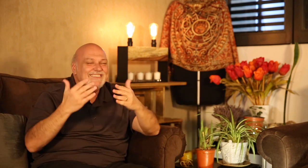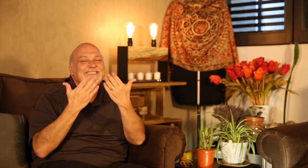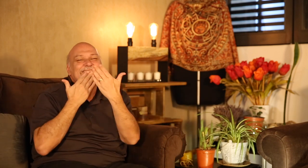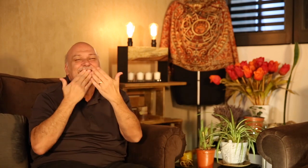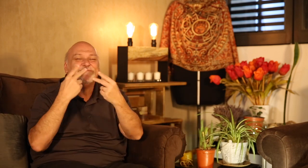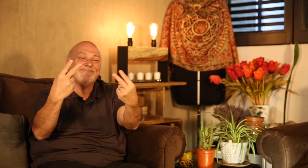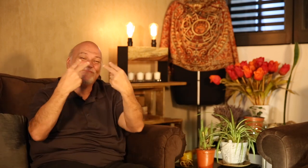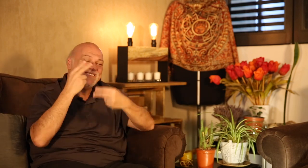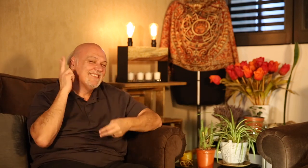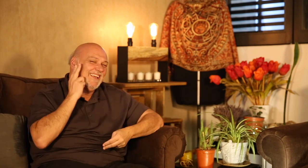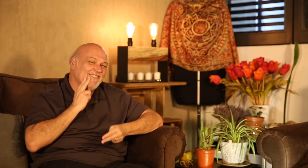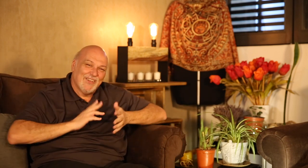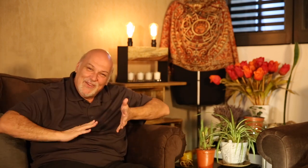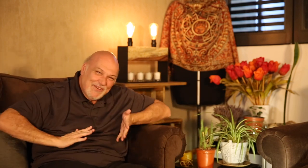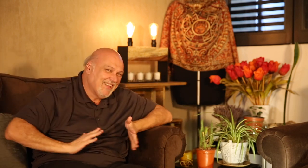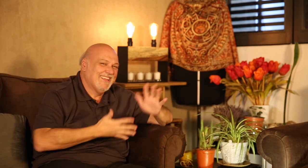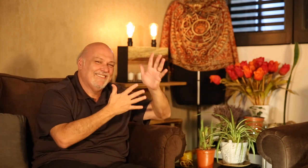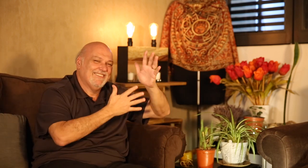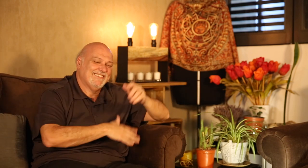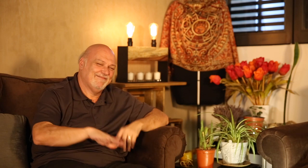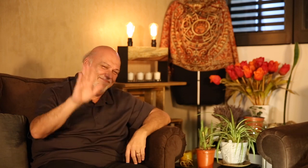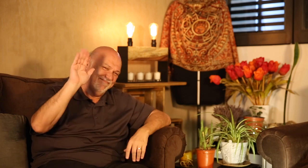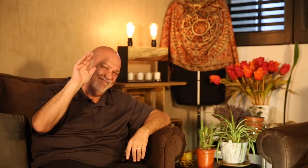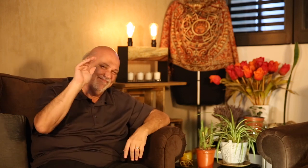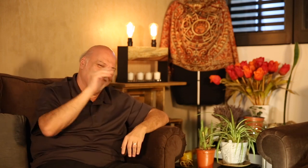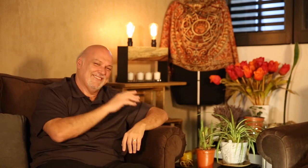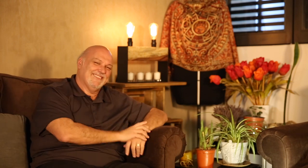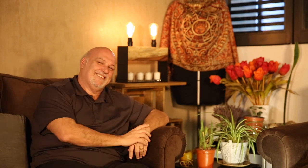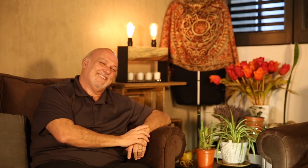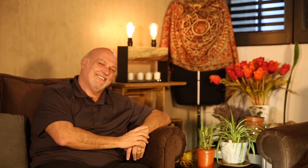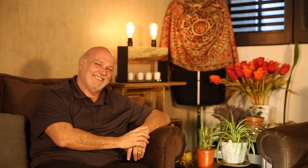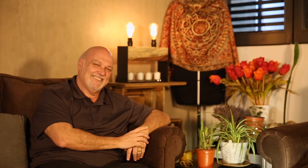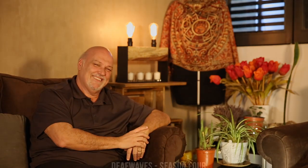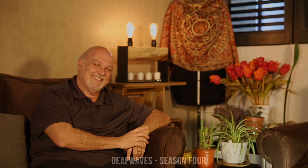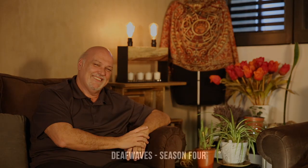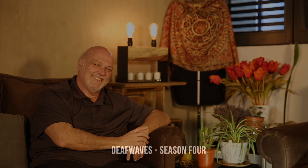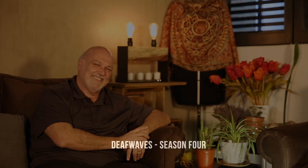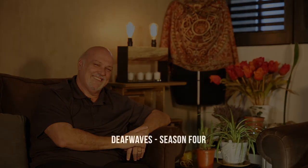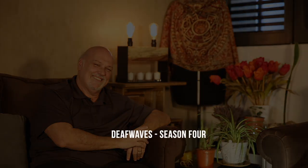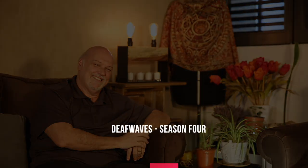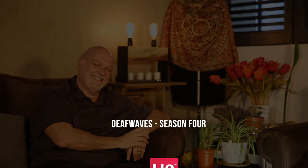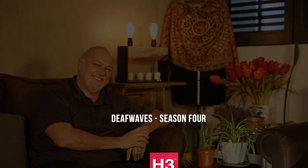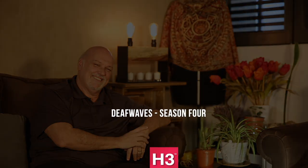Goodbye and thanks for watching DeafWaves! Transcripts & Captioning: Mudar Al-Dabbagh